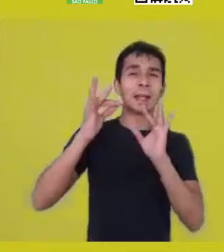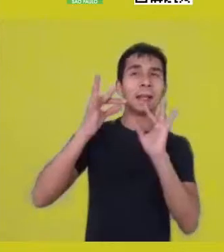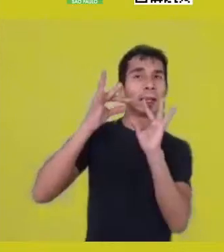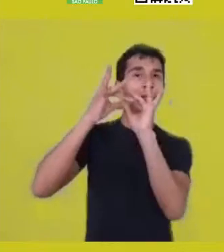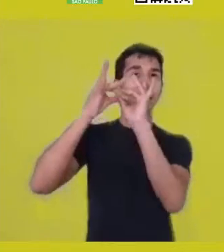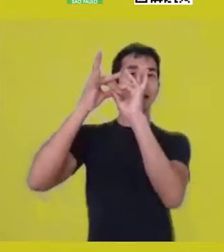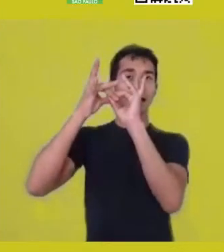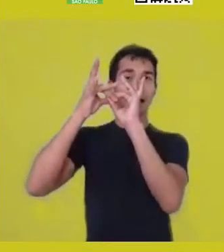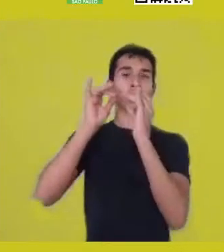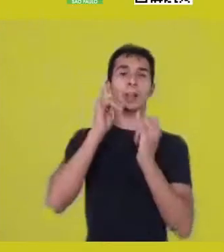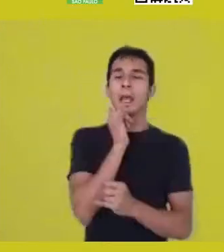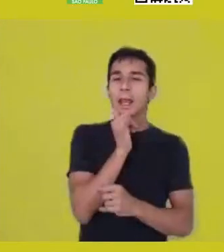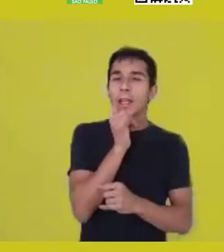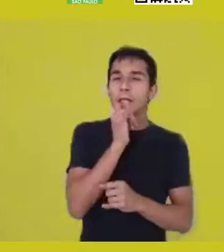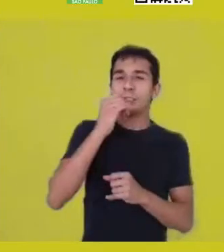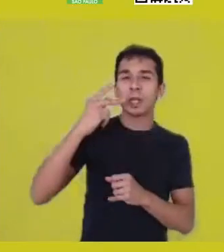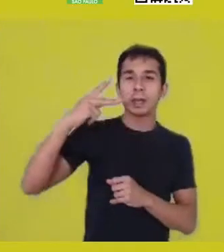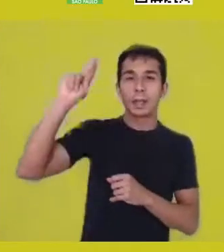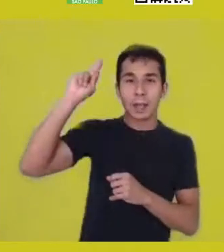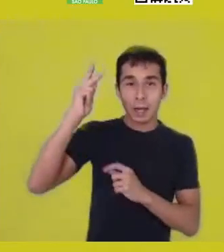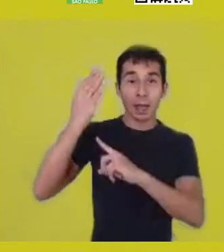in this search for world understanding.